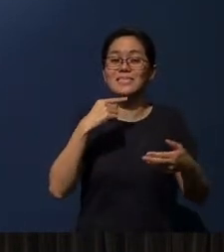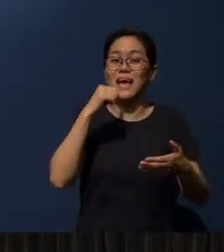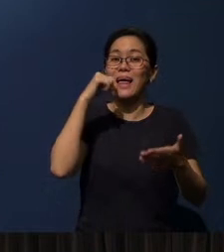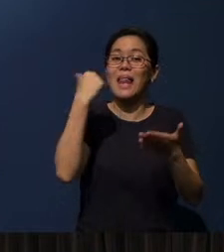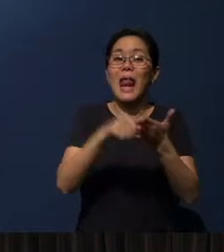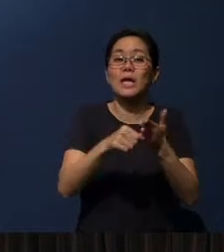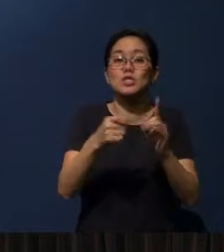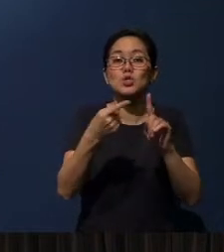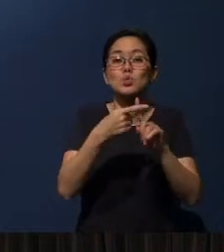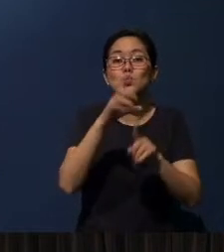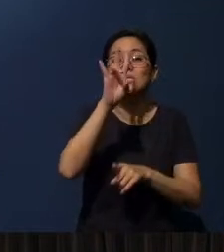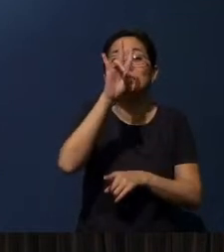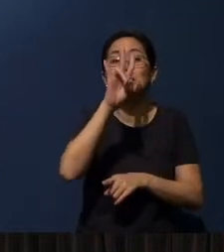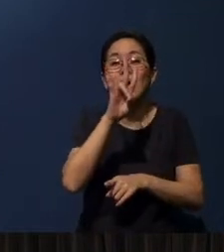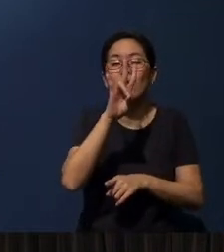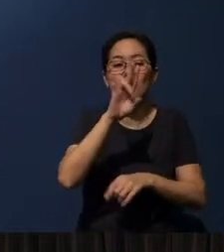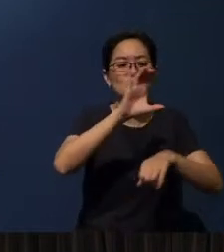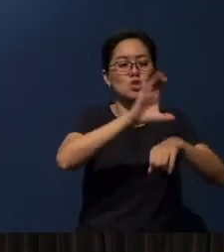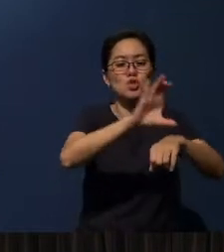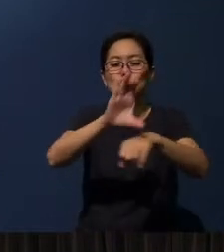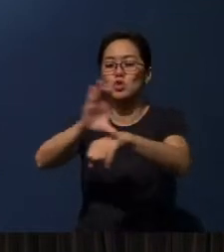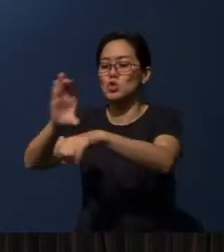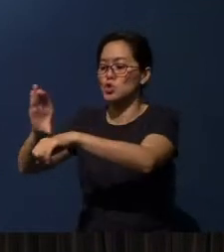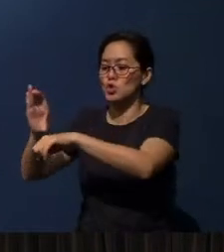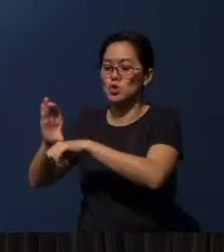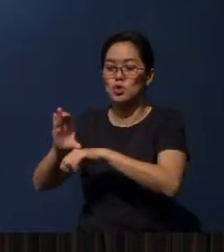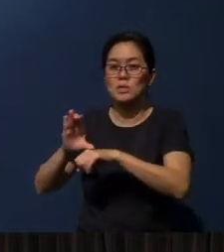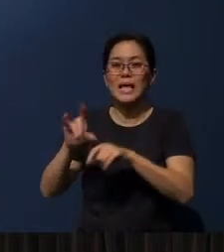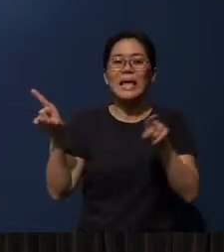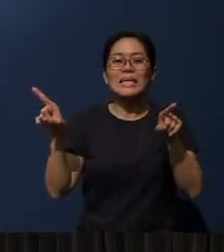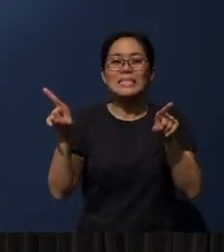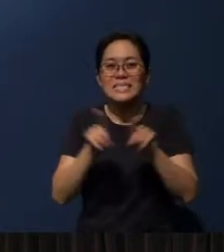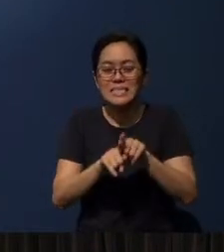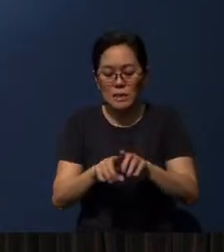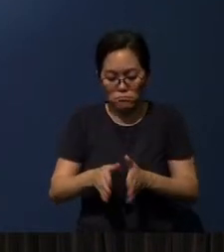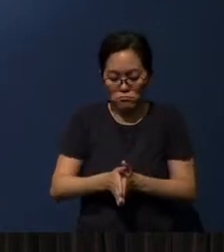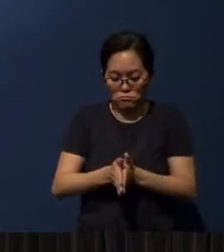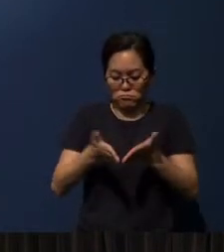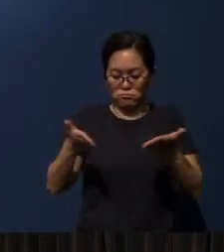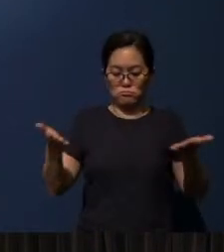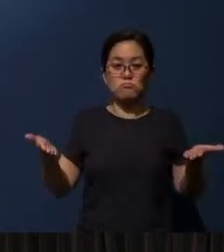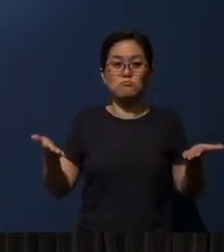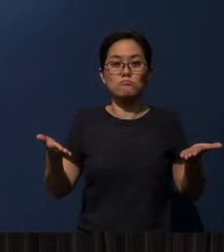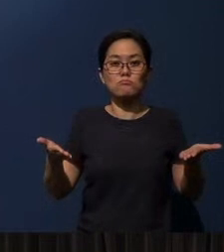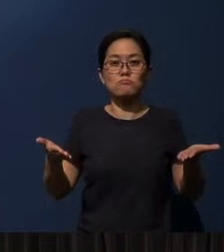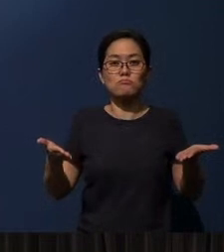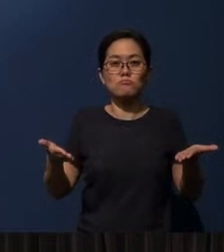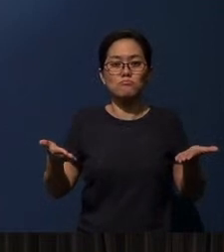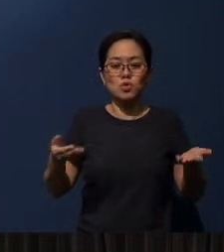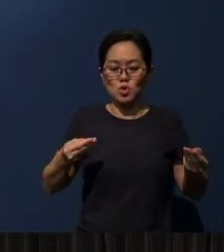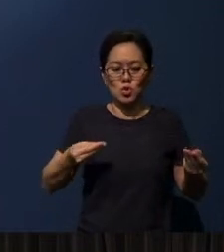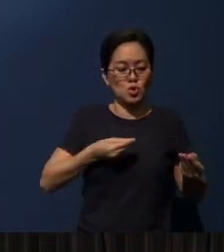It talks about the same… (the) book of Revelation was actually circulated, we understand,